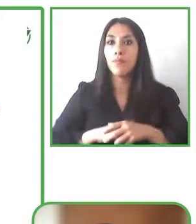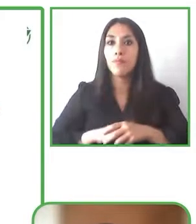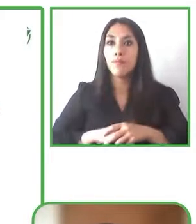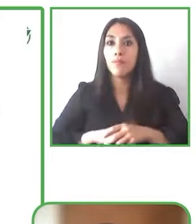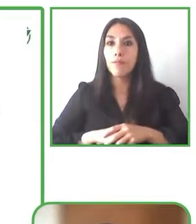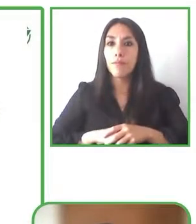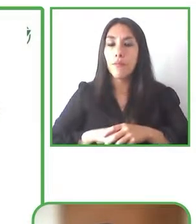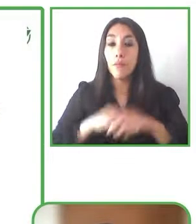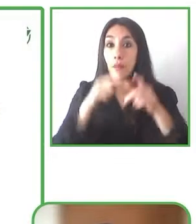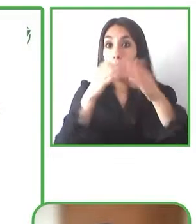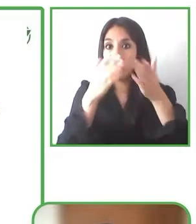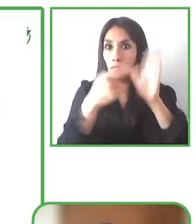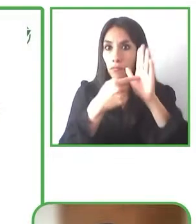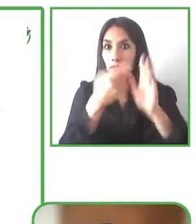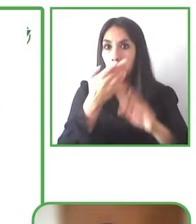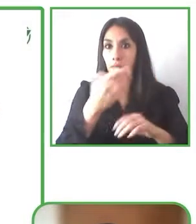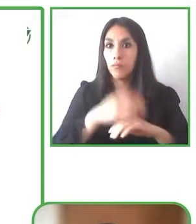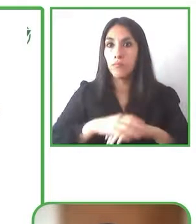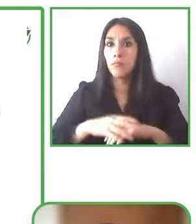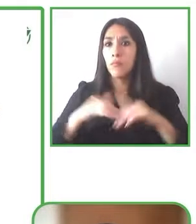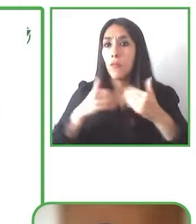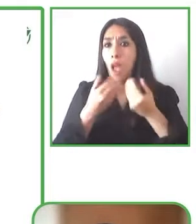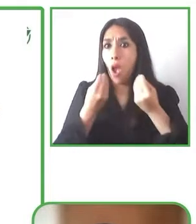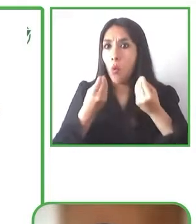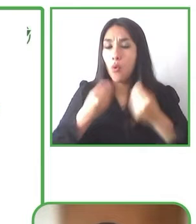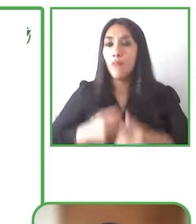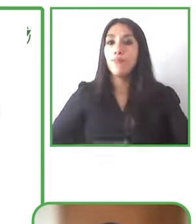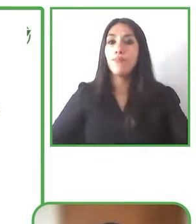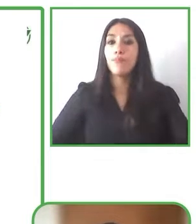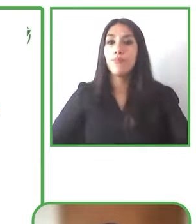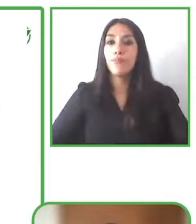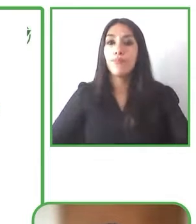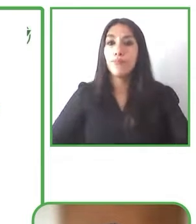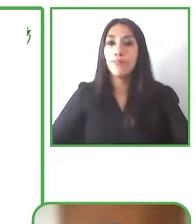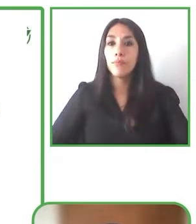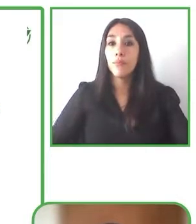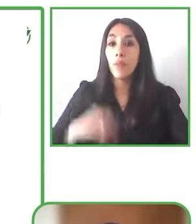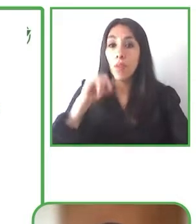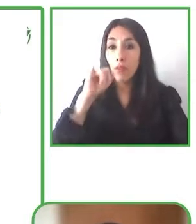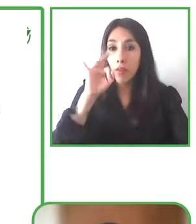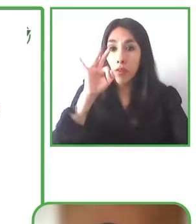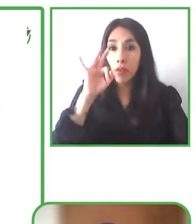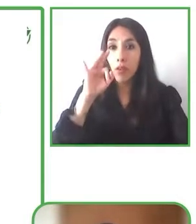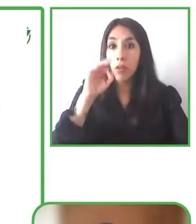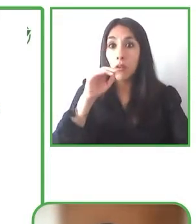This challenge takes a place in two different works